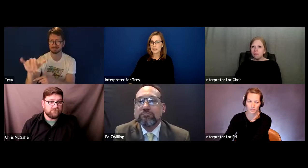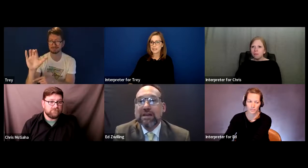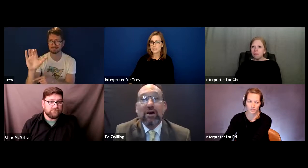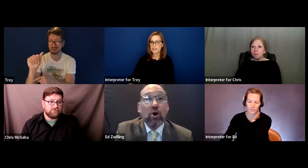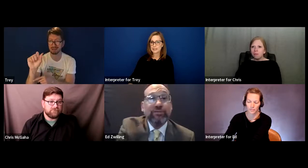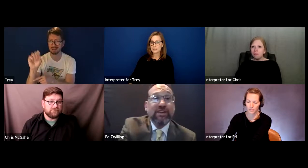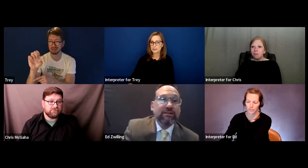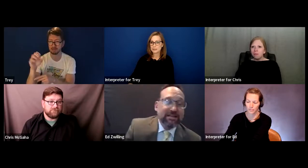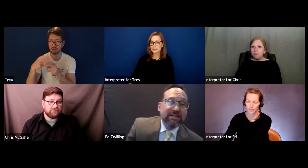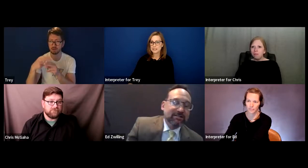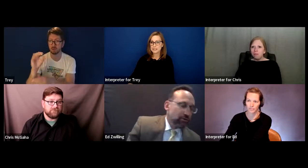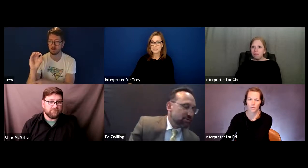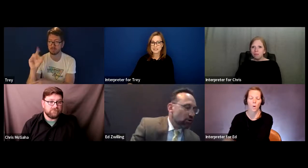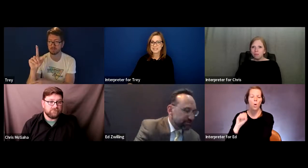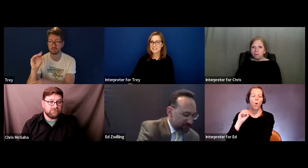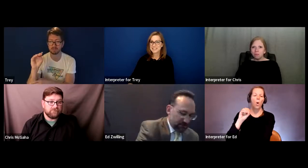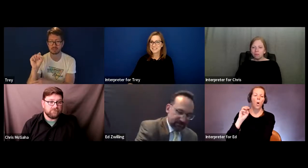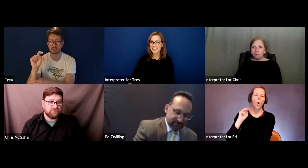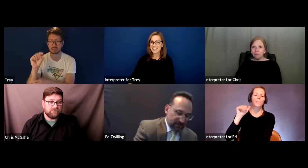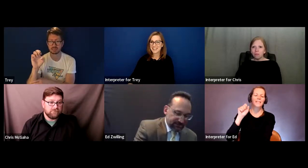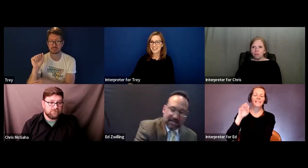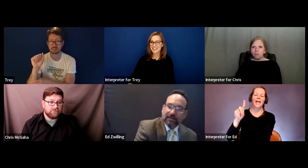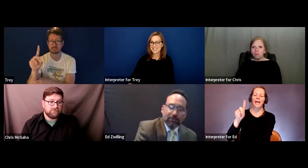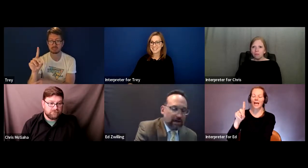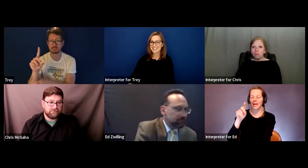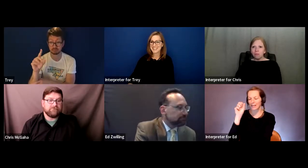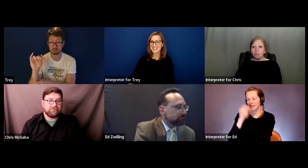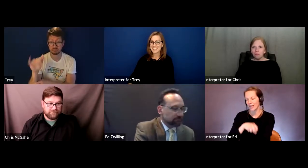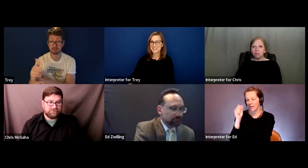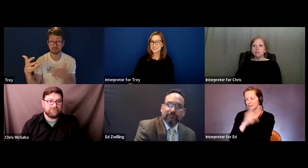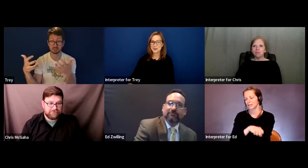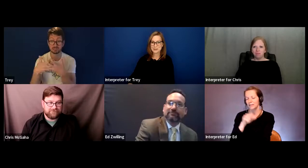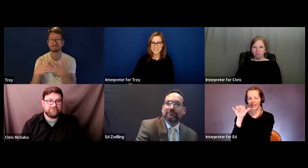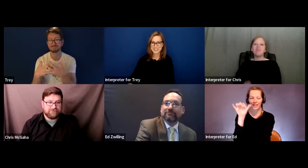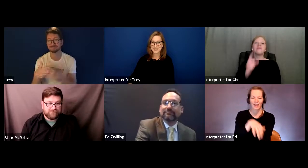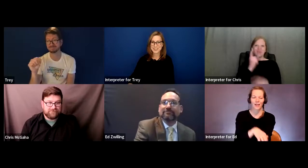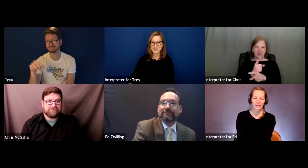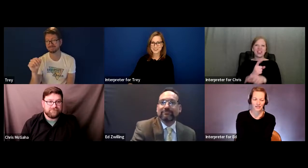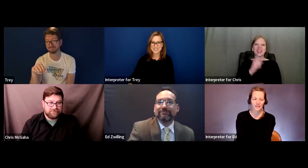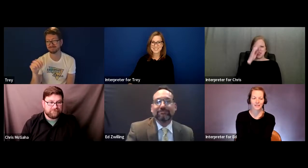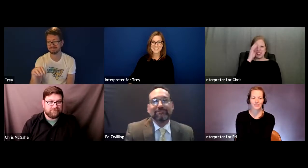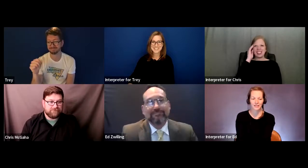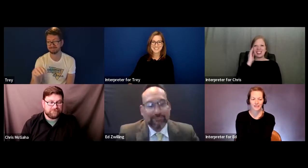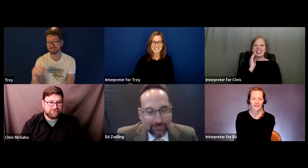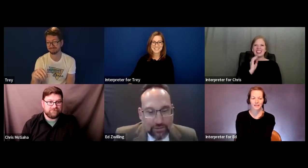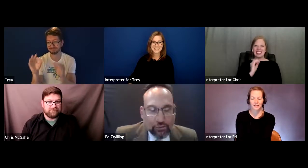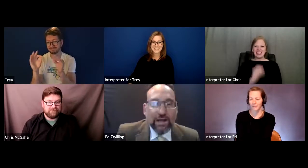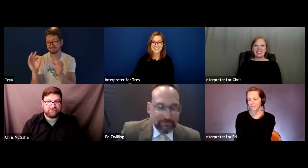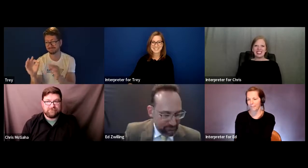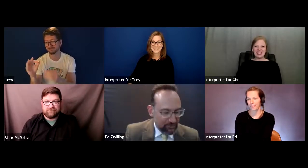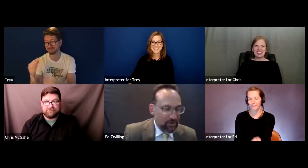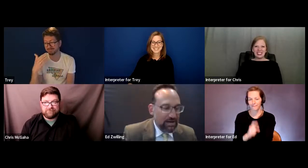I think it was homestead, that was it.